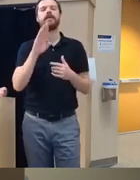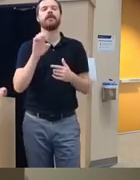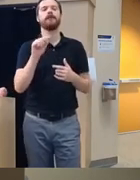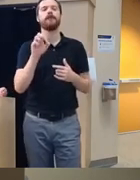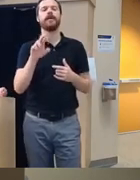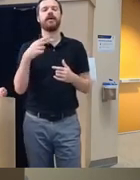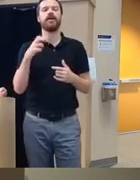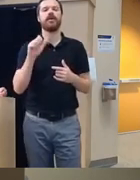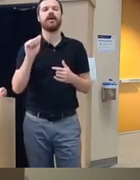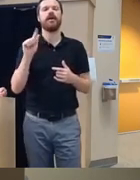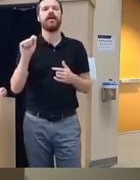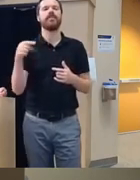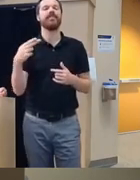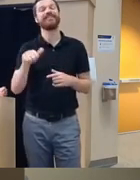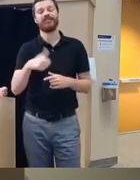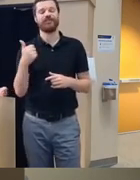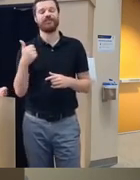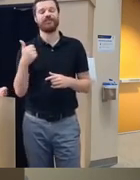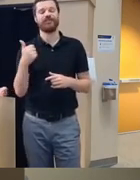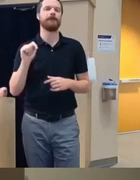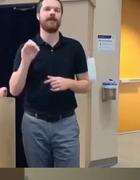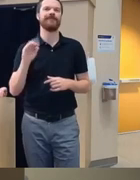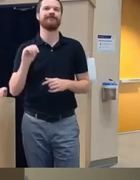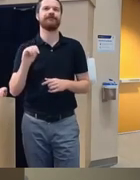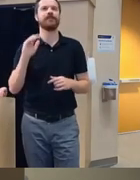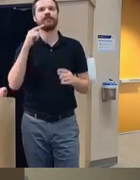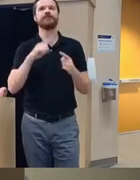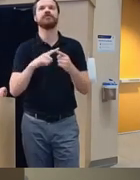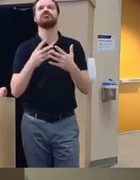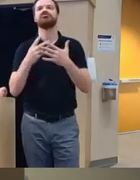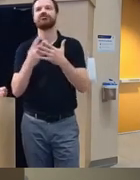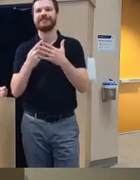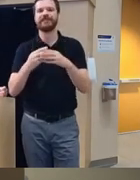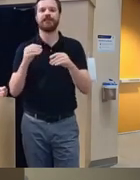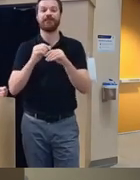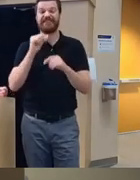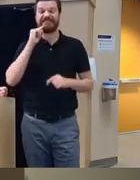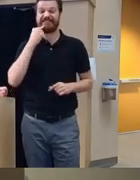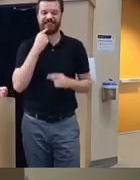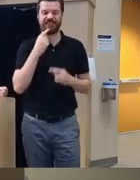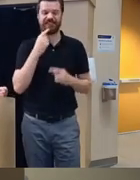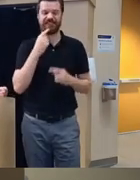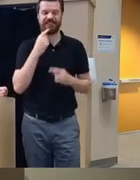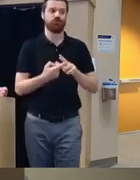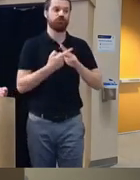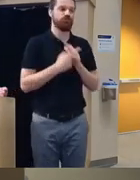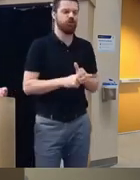that's being utilized it does seem to screen more severe issues up front so there's always need for